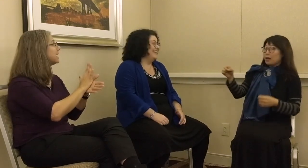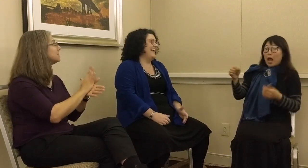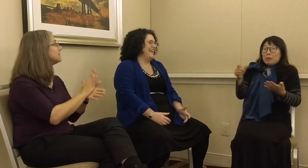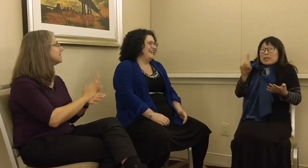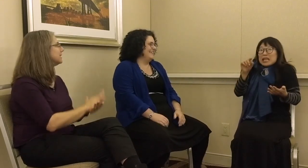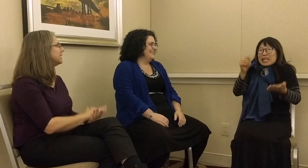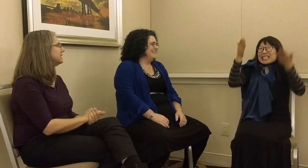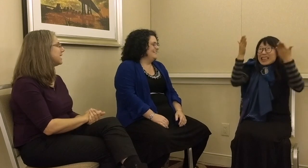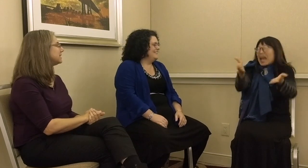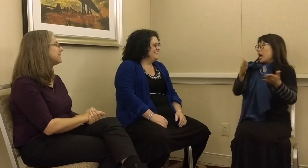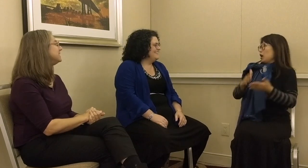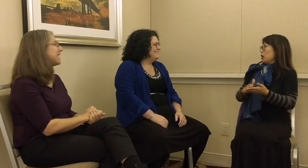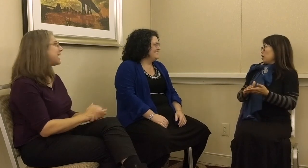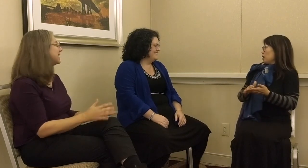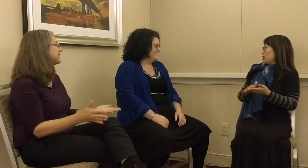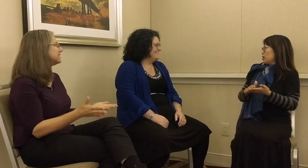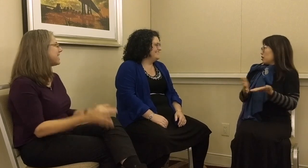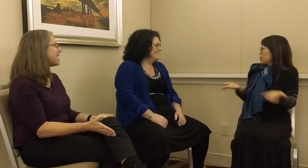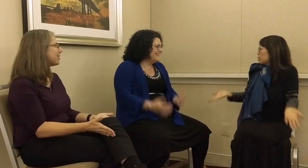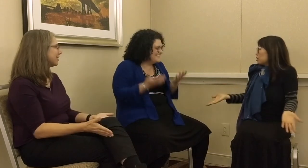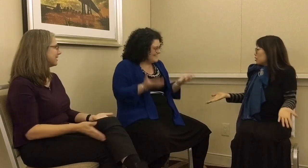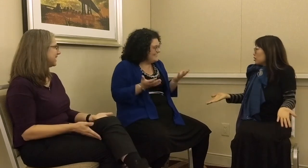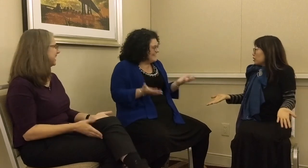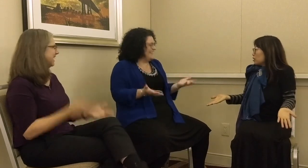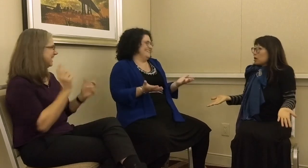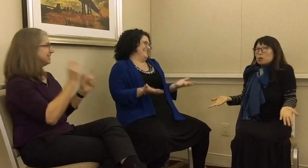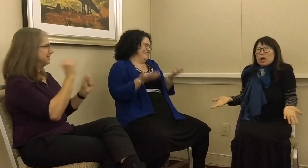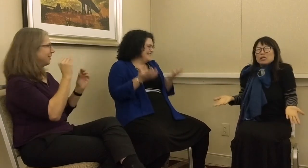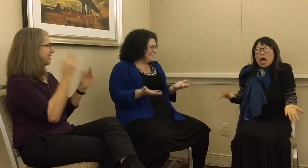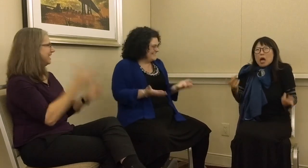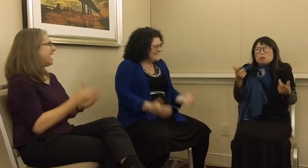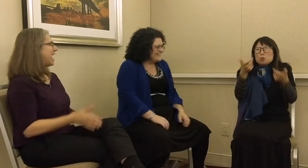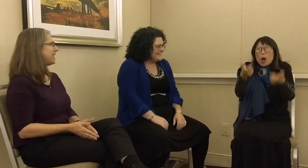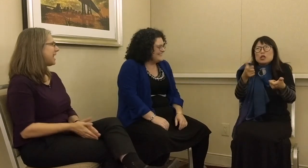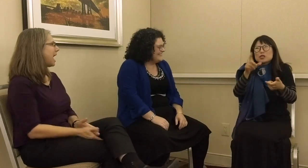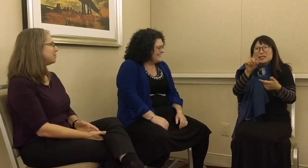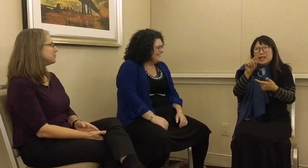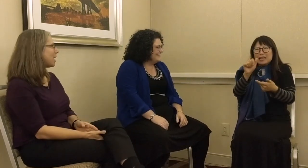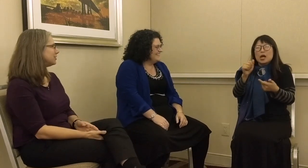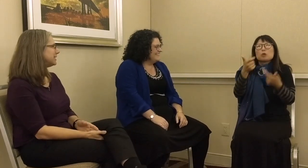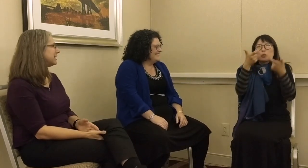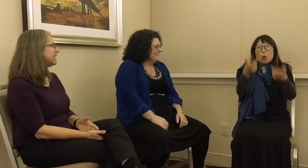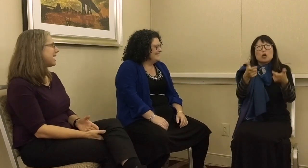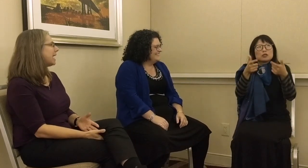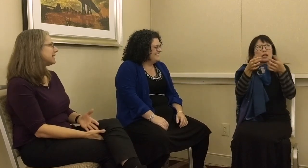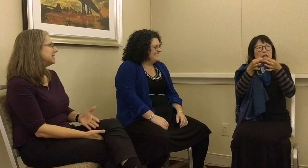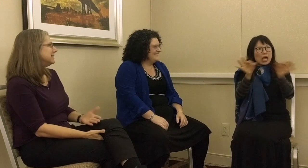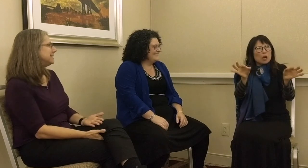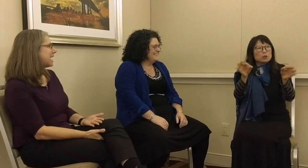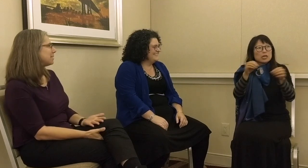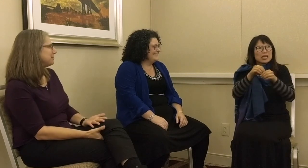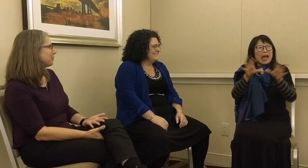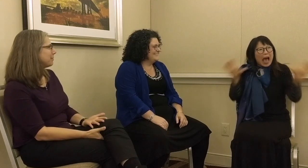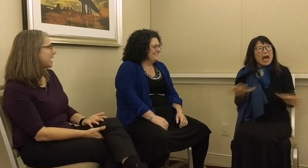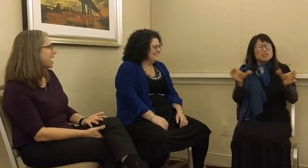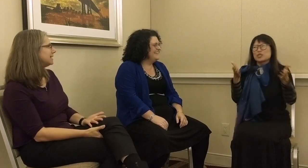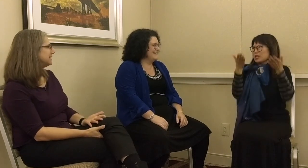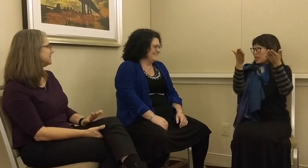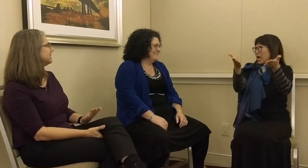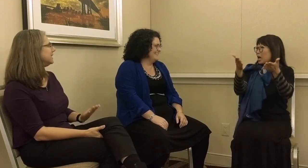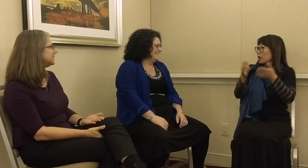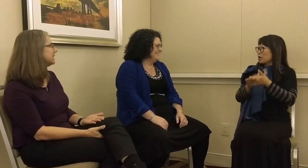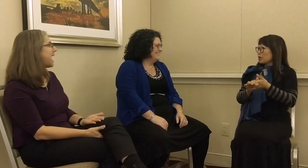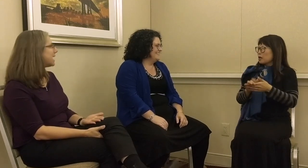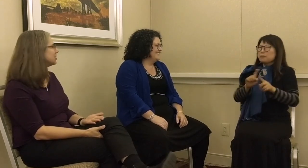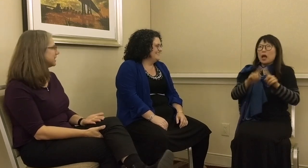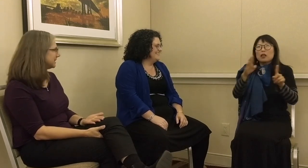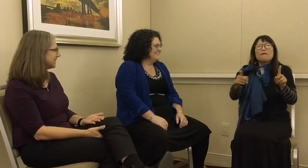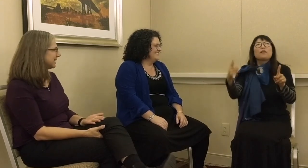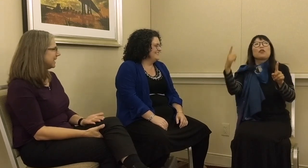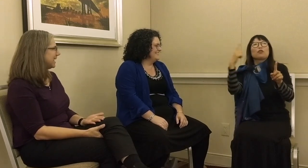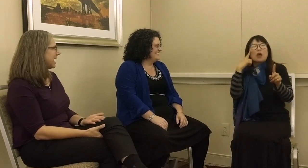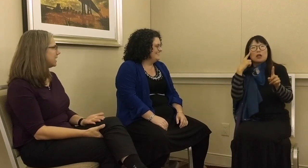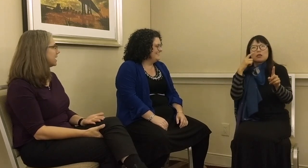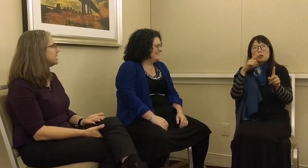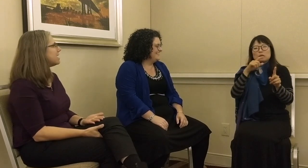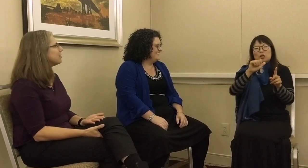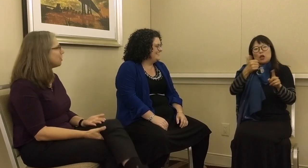L: Yes, yes. The data is there! I can see data before my eyes. It’s in action. I never